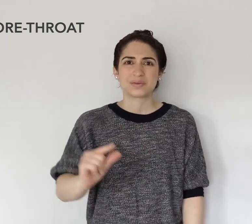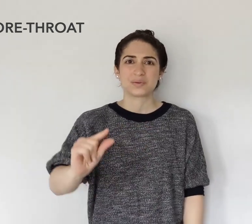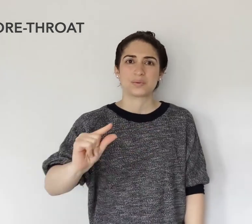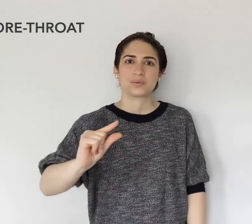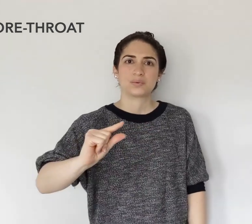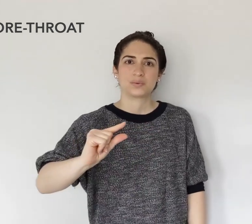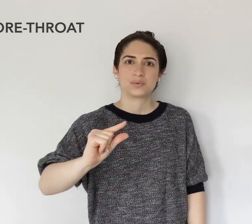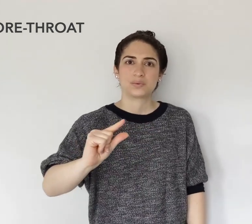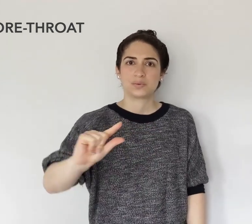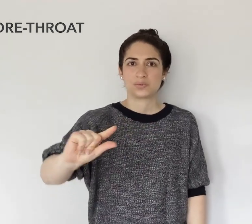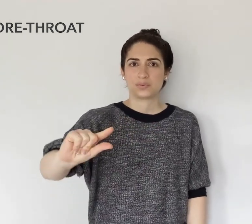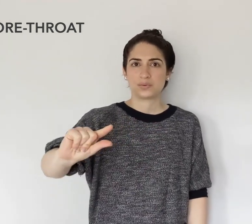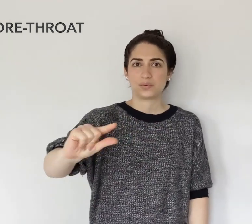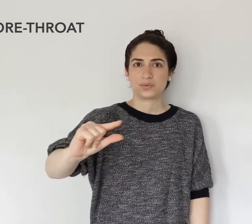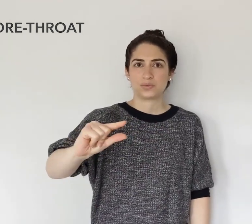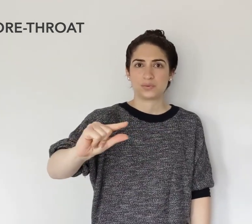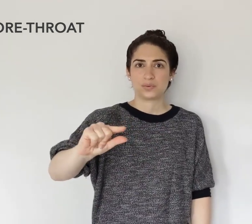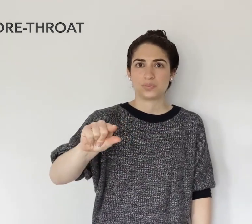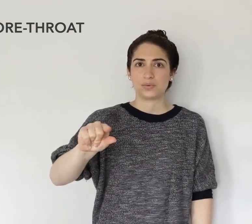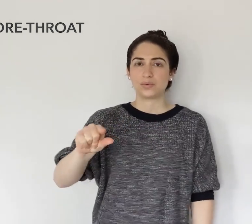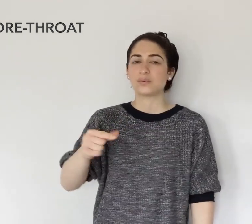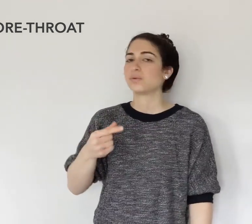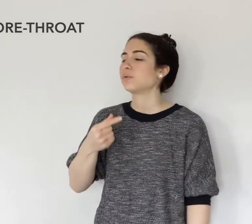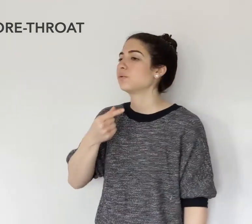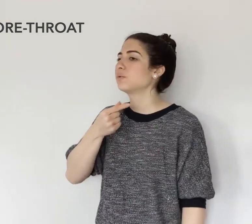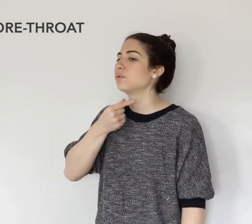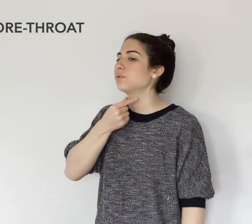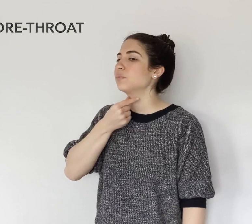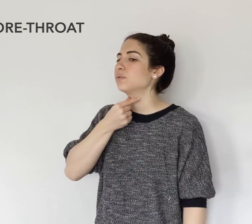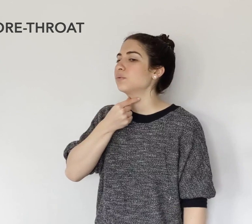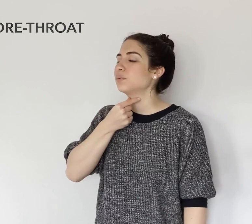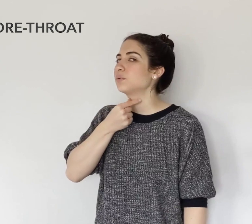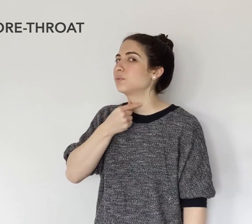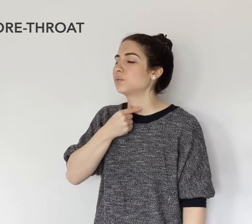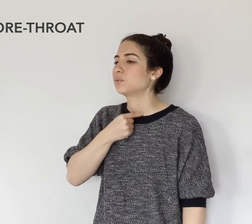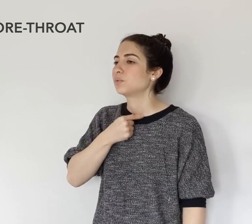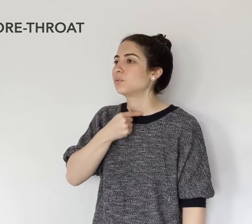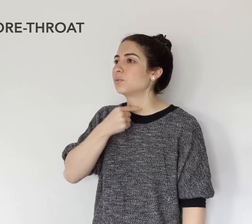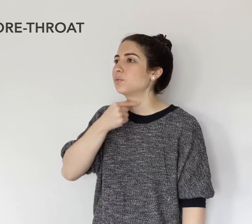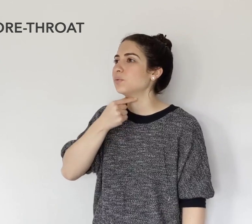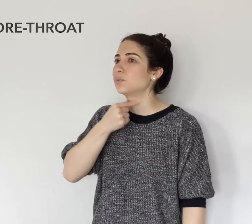The "G" handshape, fingertips at the throat.